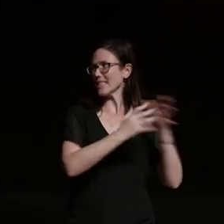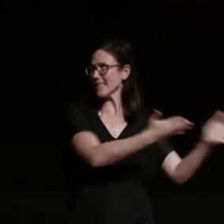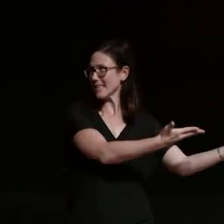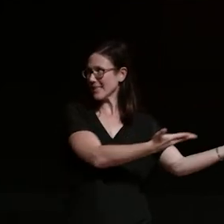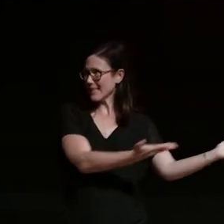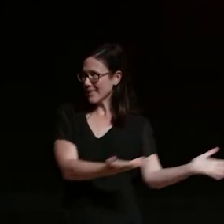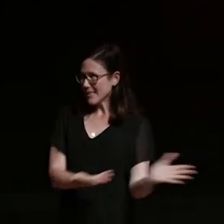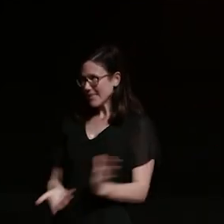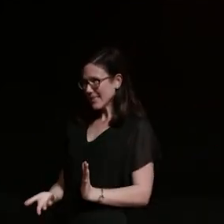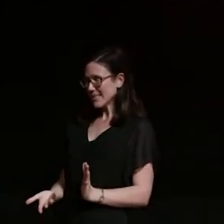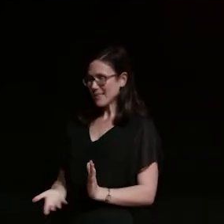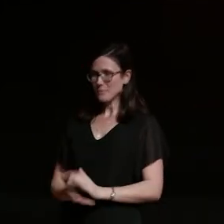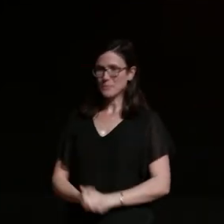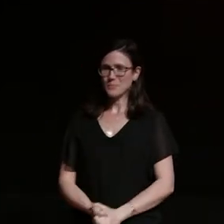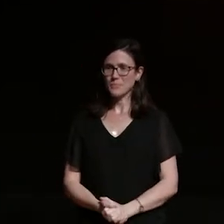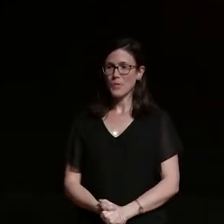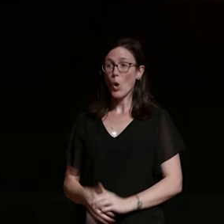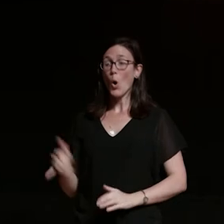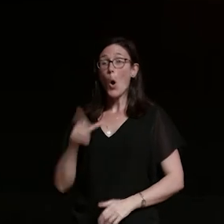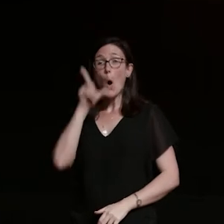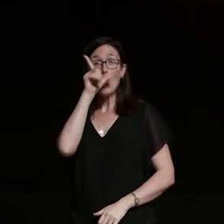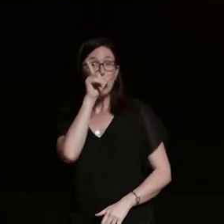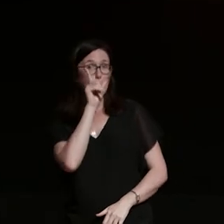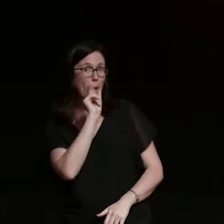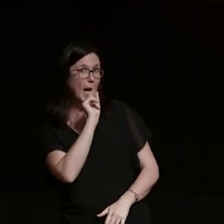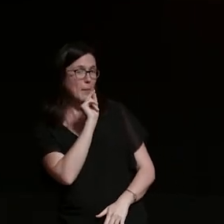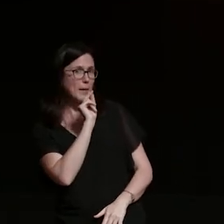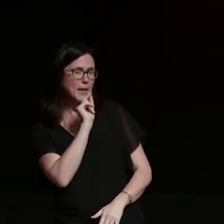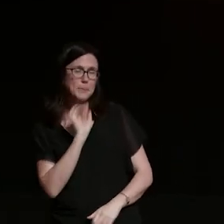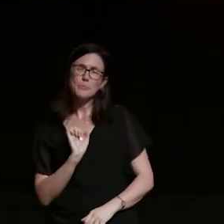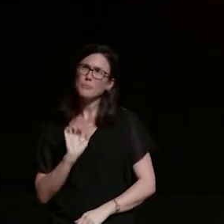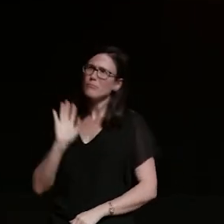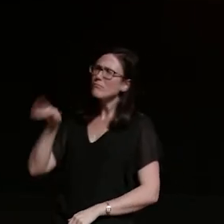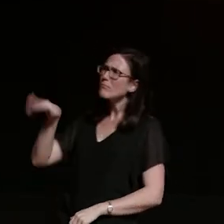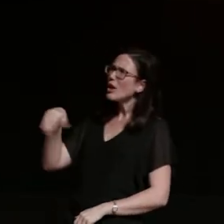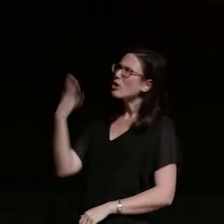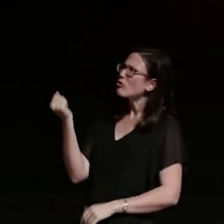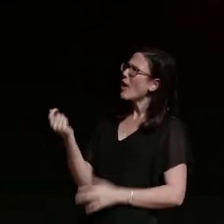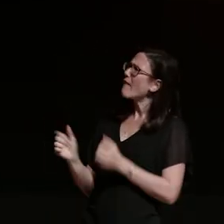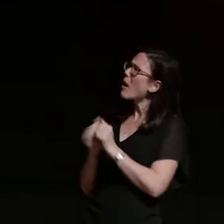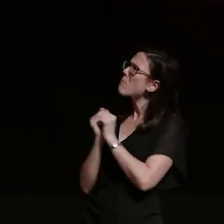oh maybe i wish i had asked um yeah sure do you also have a significant other that can help me